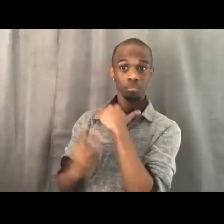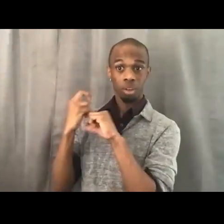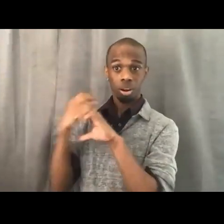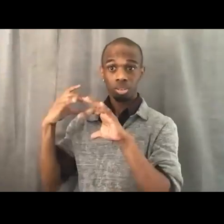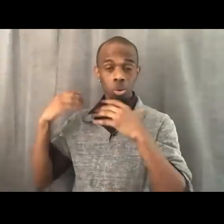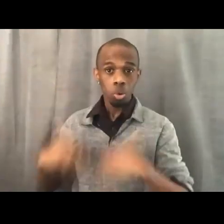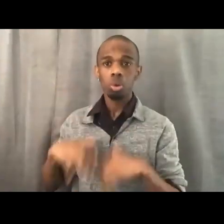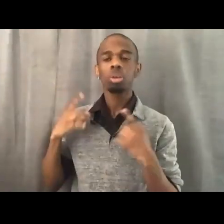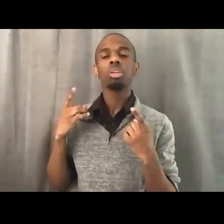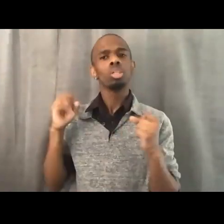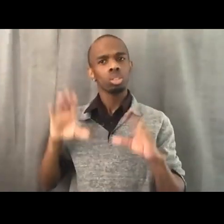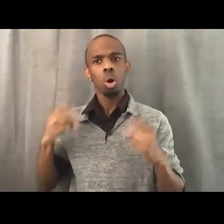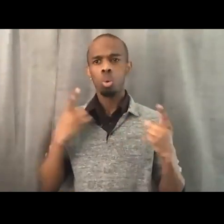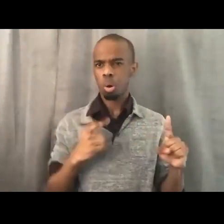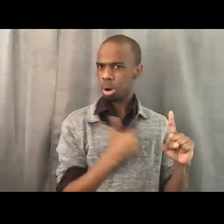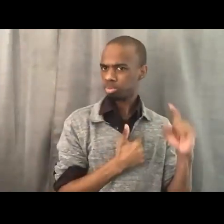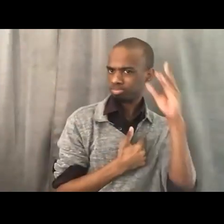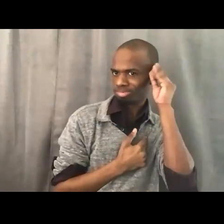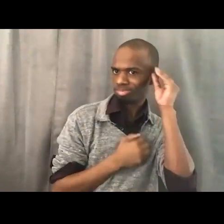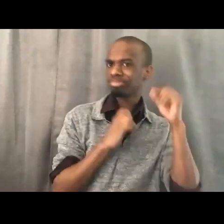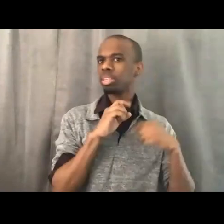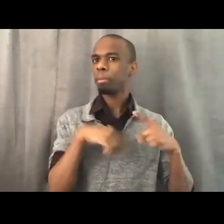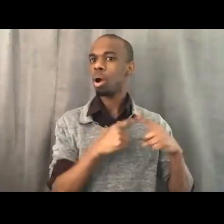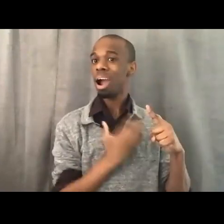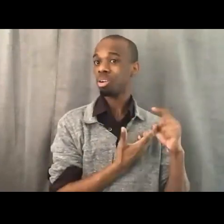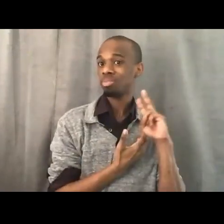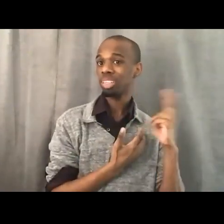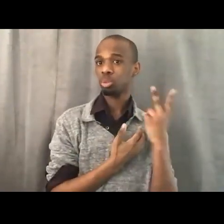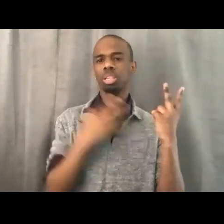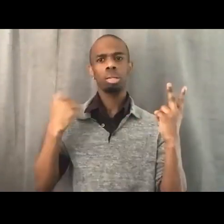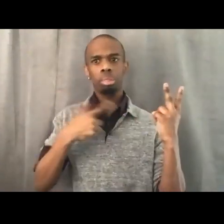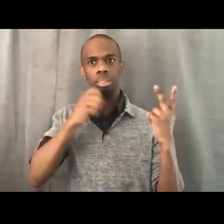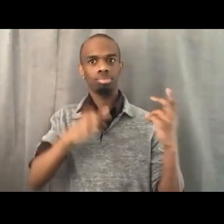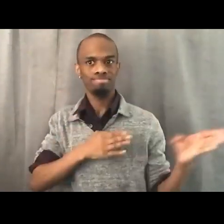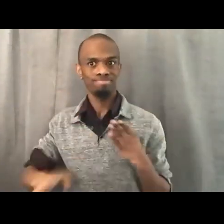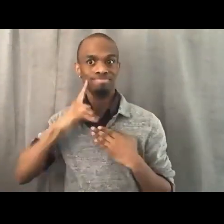and I didn't plan to talk so long, I'm inviting you to share your victories.